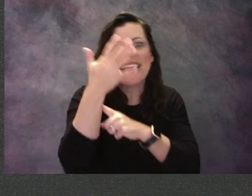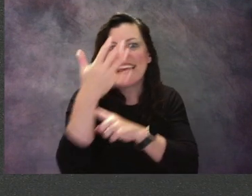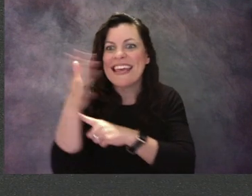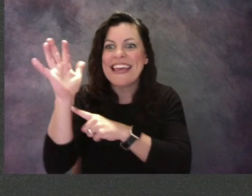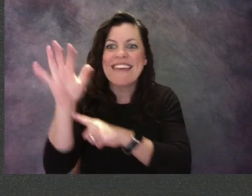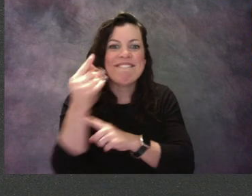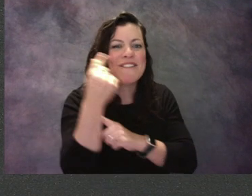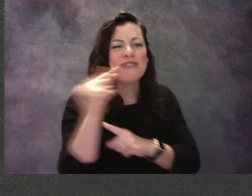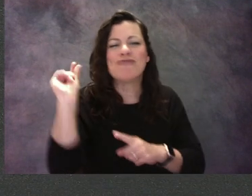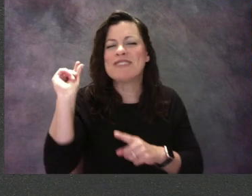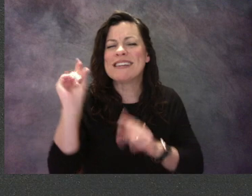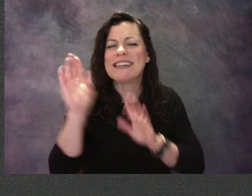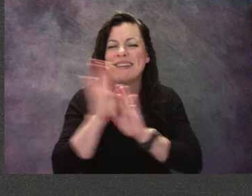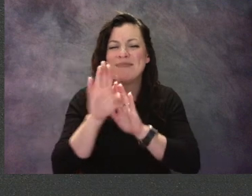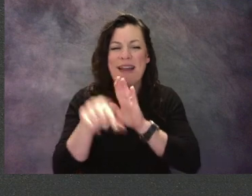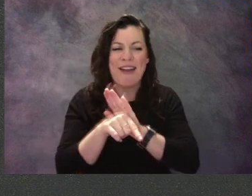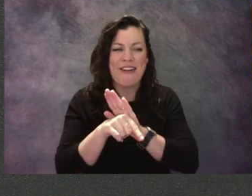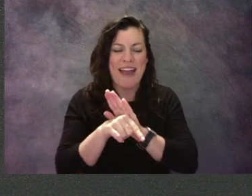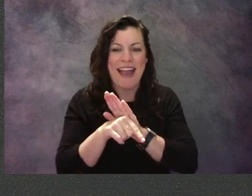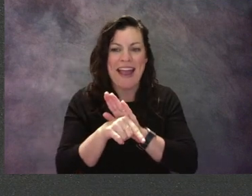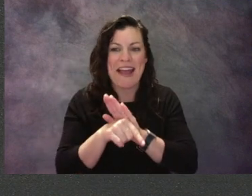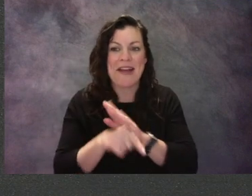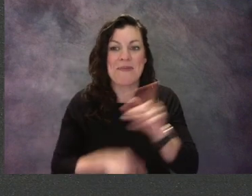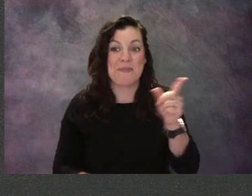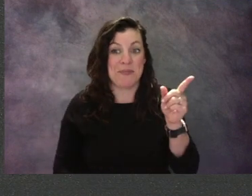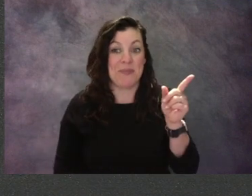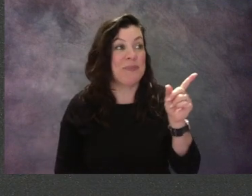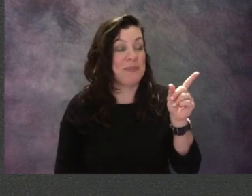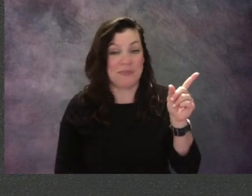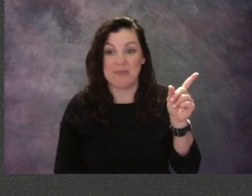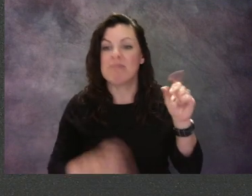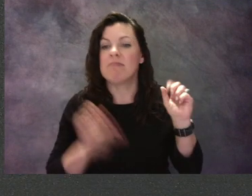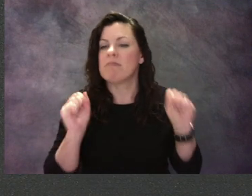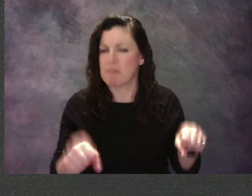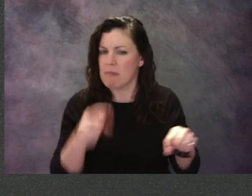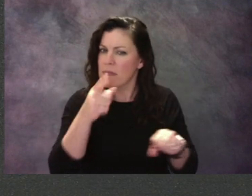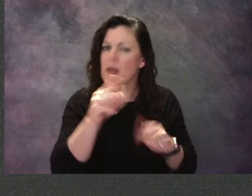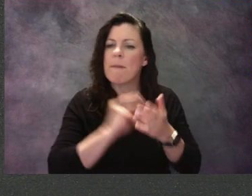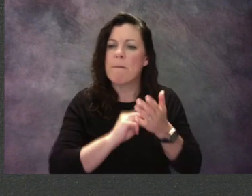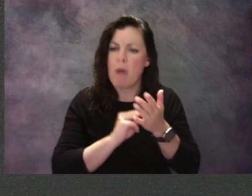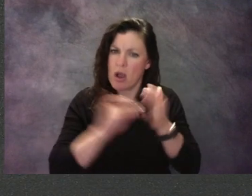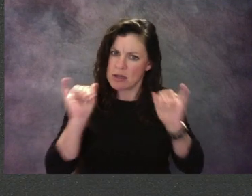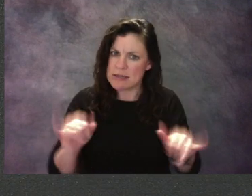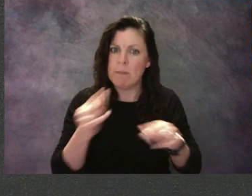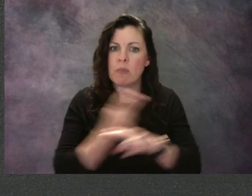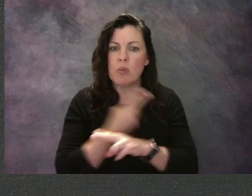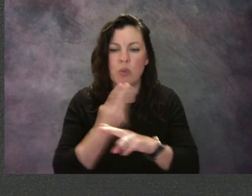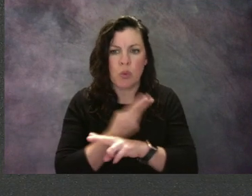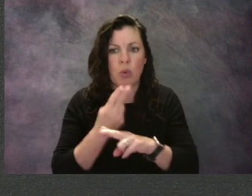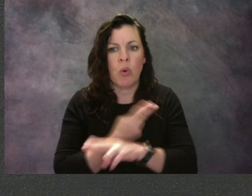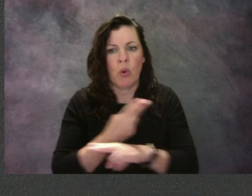So you can take your marker or crayon, put it on the edge of your bird, or animal,